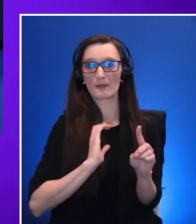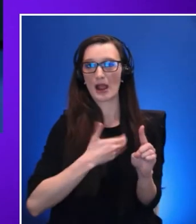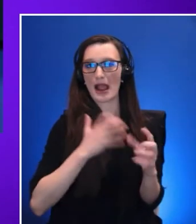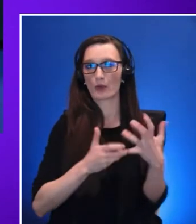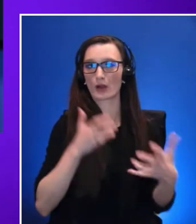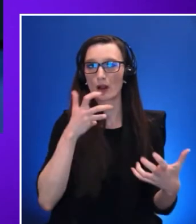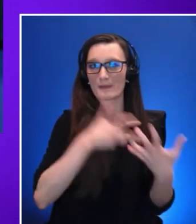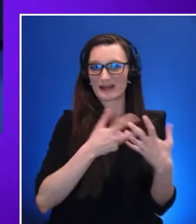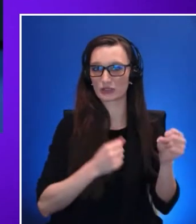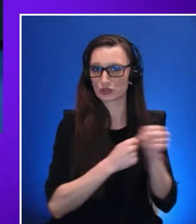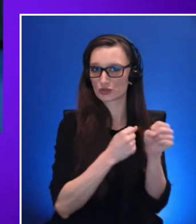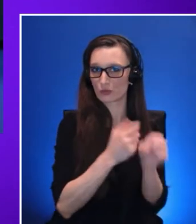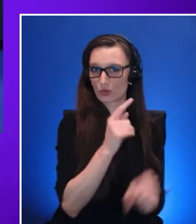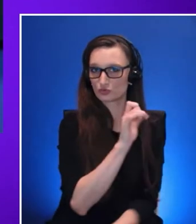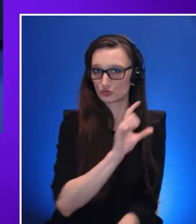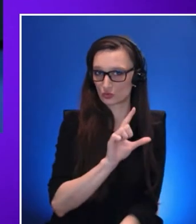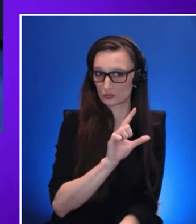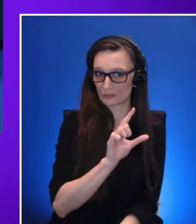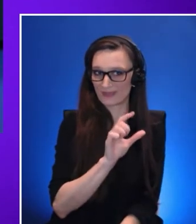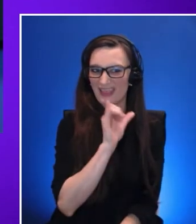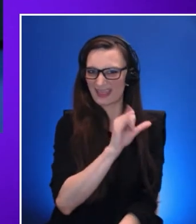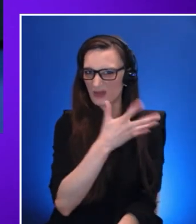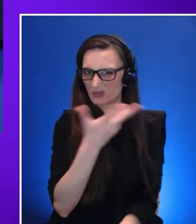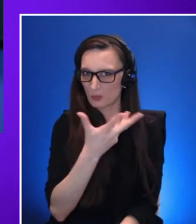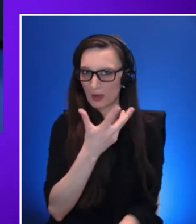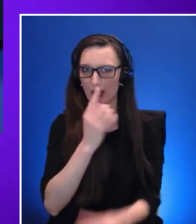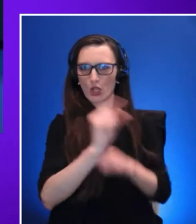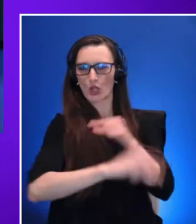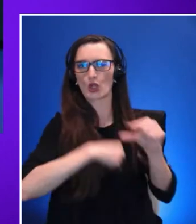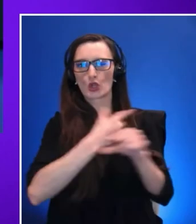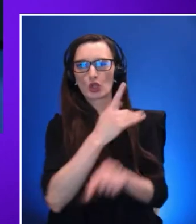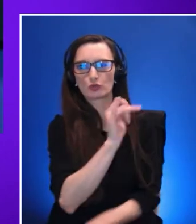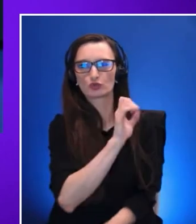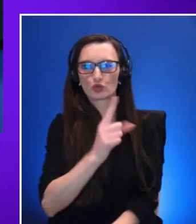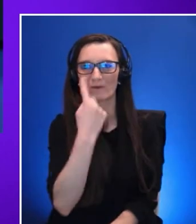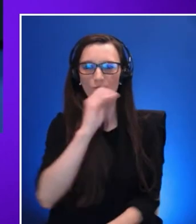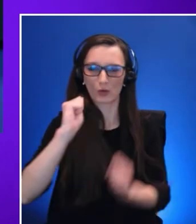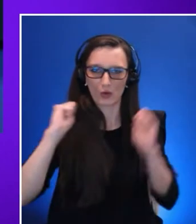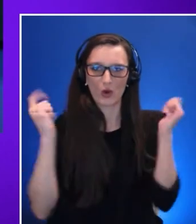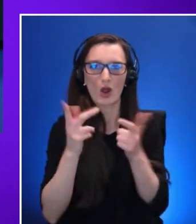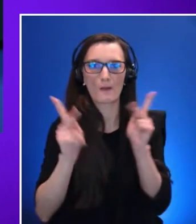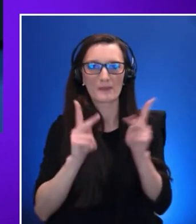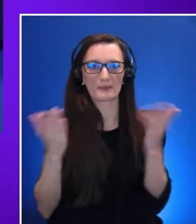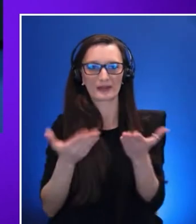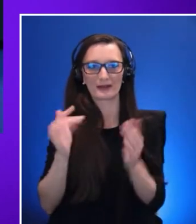which is a global tool deployed for everyone at Accenture as a simple way for requesting